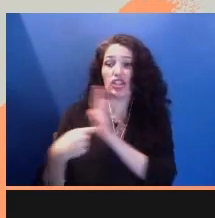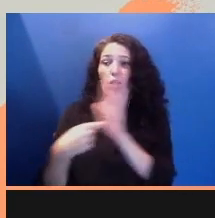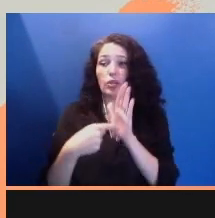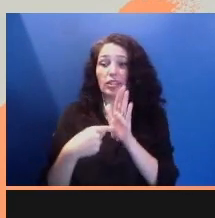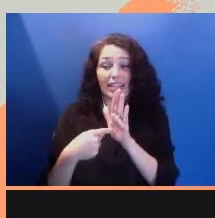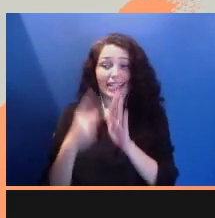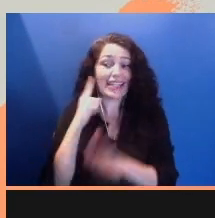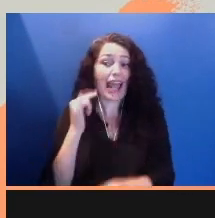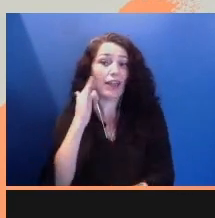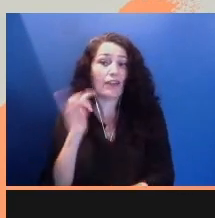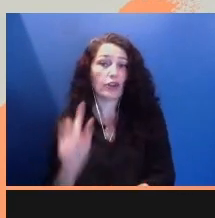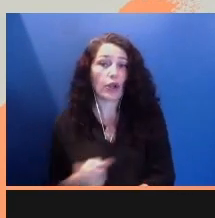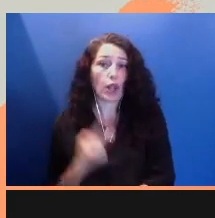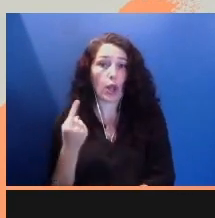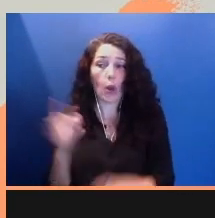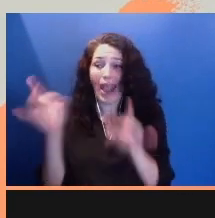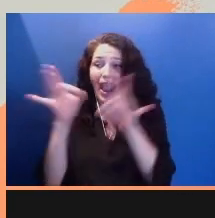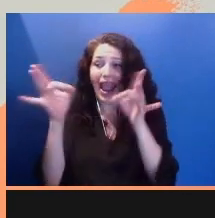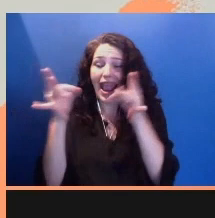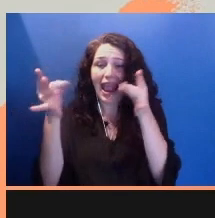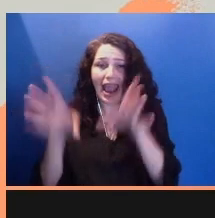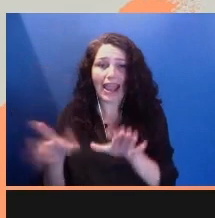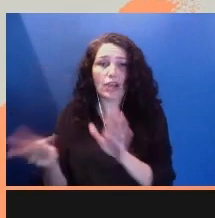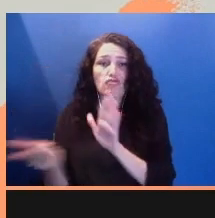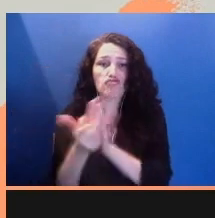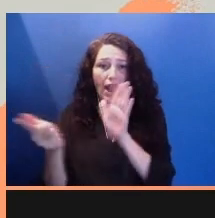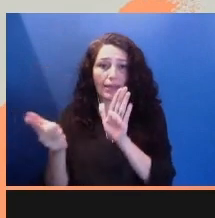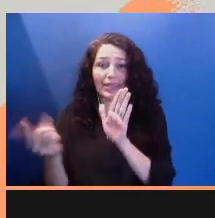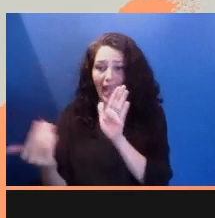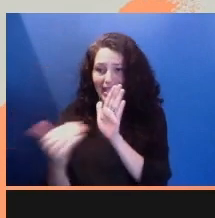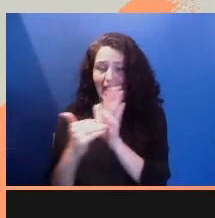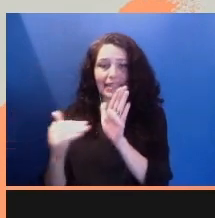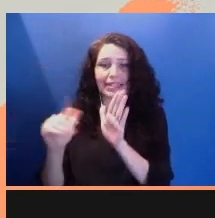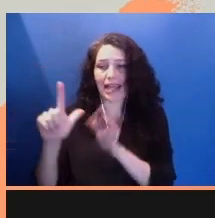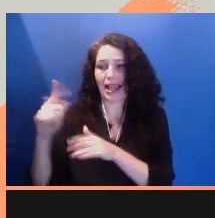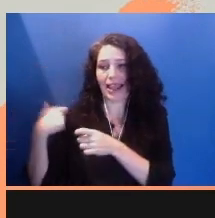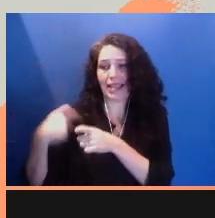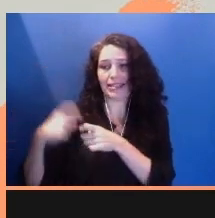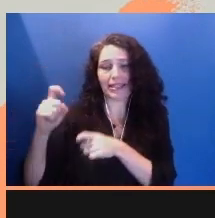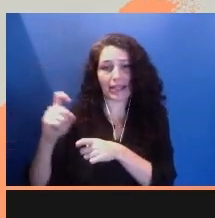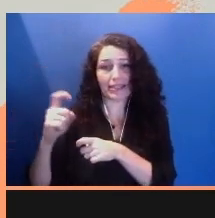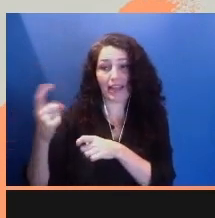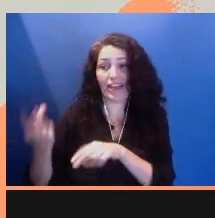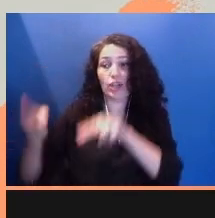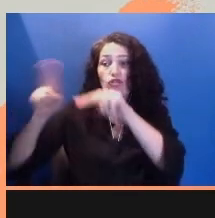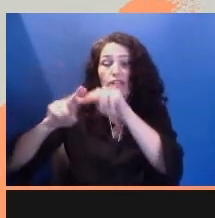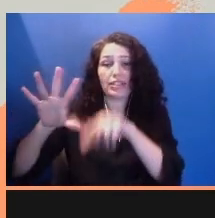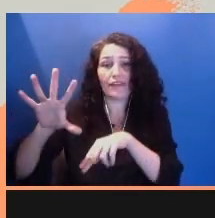hate crimes against Latinx have increased more than 50% since 2016.